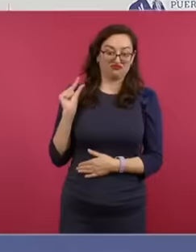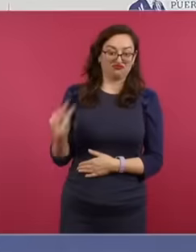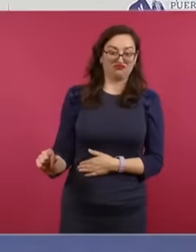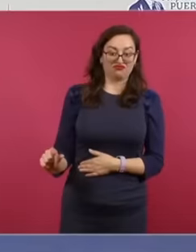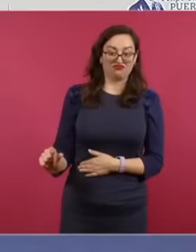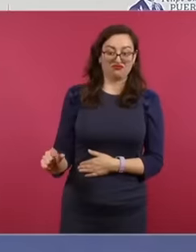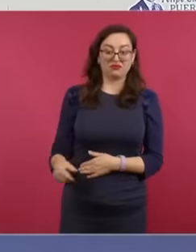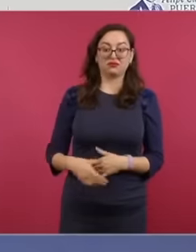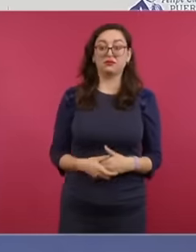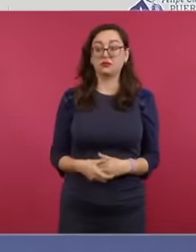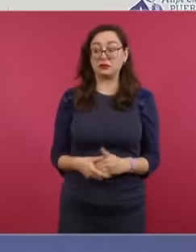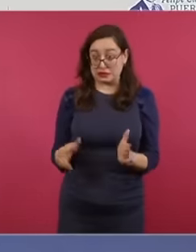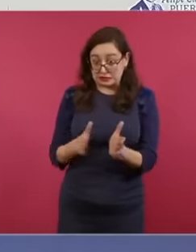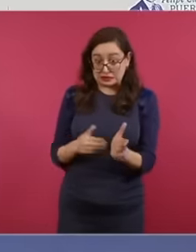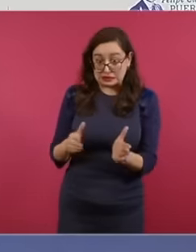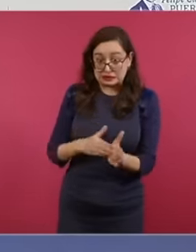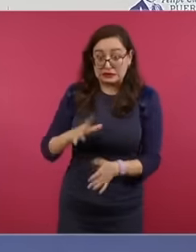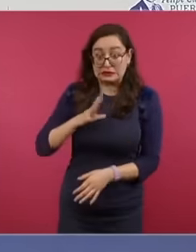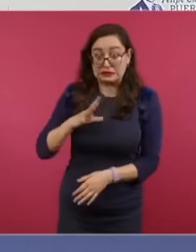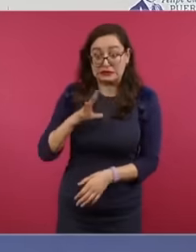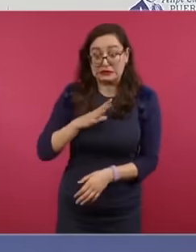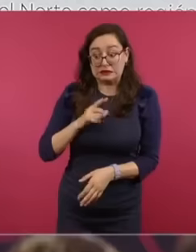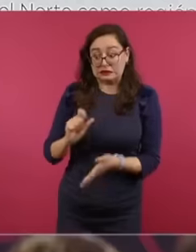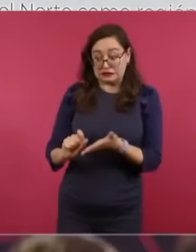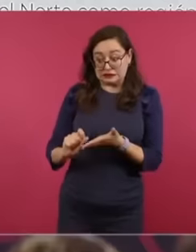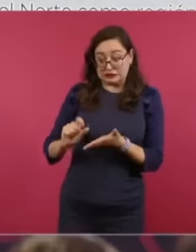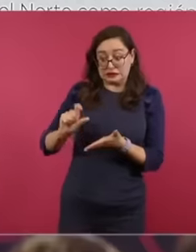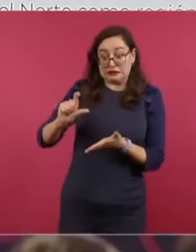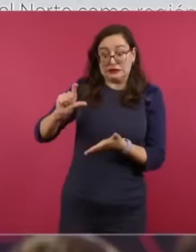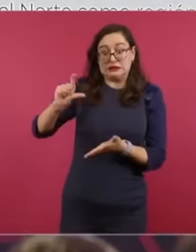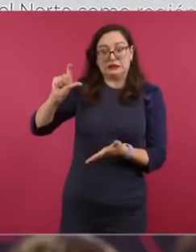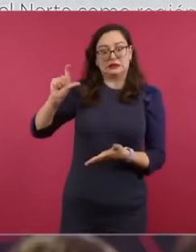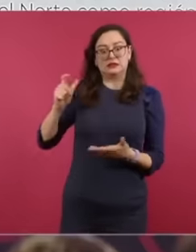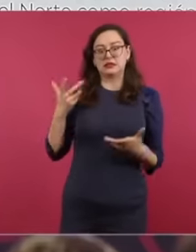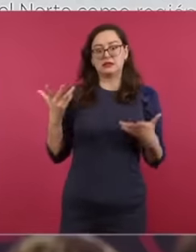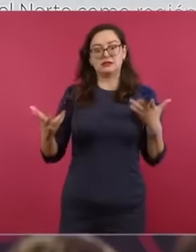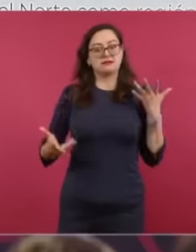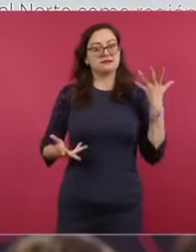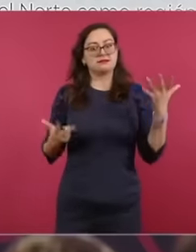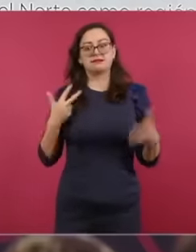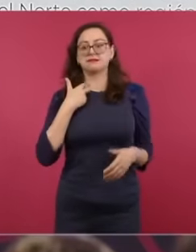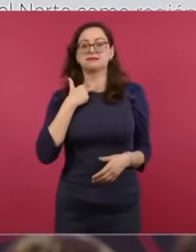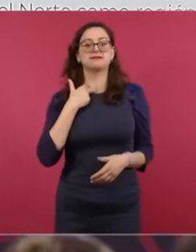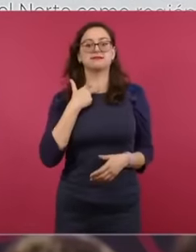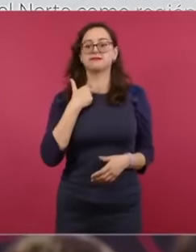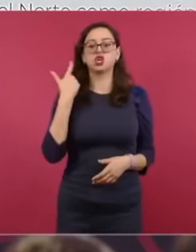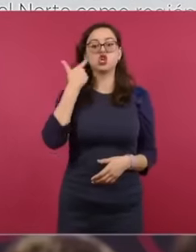regularized worker earns, especially